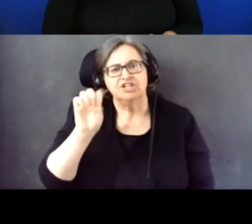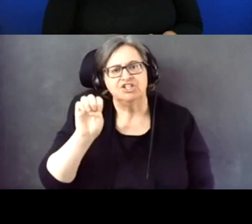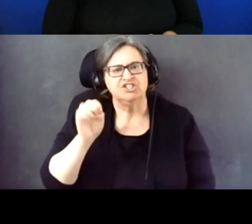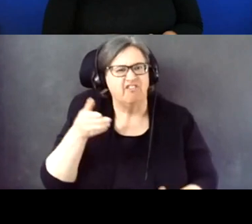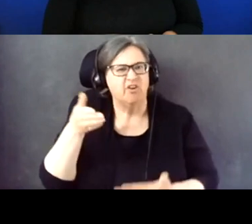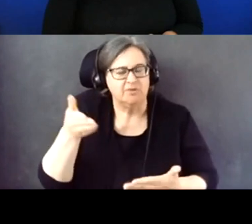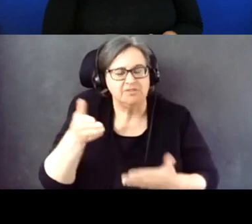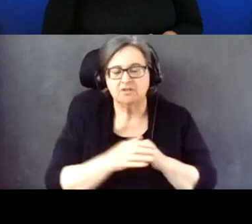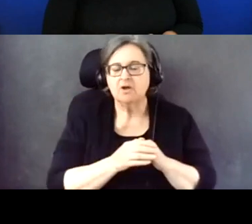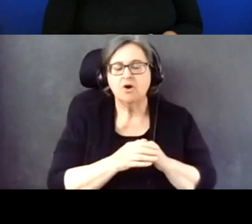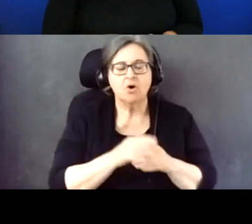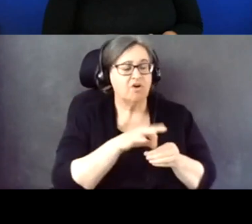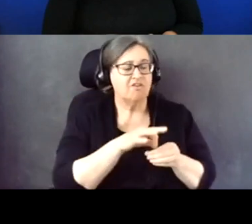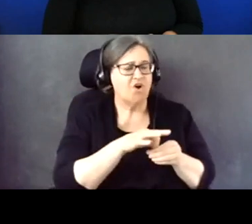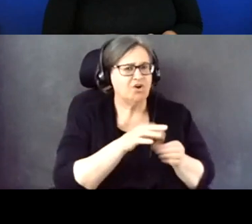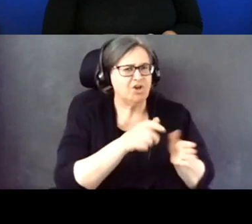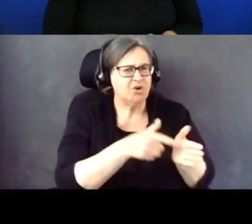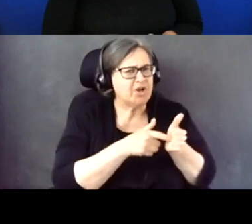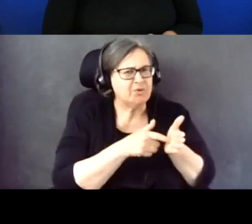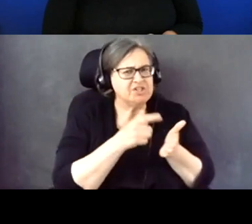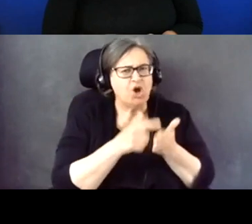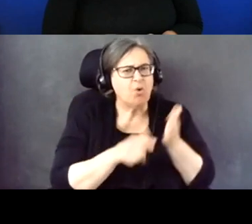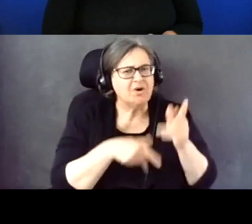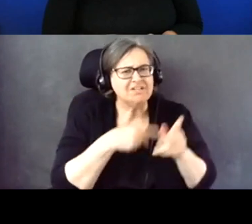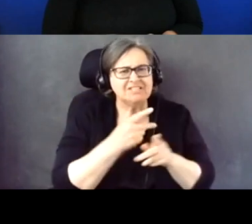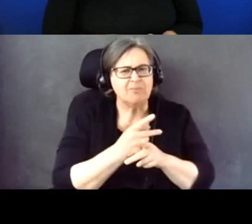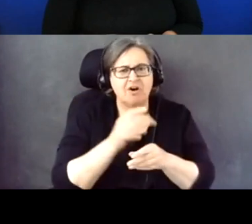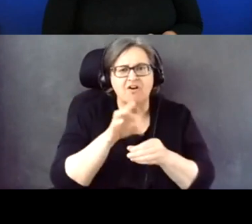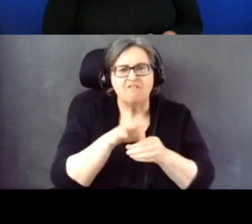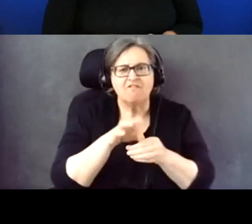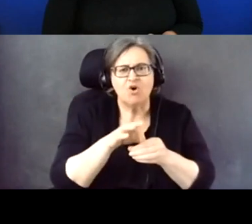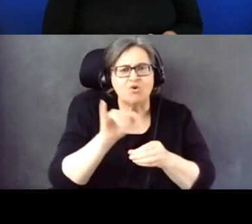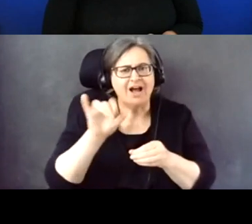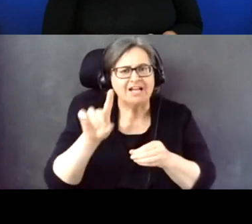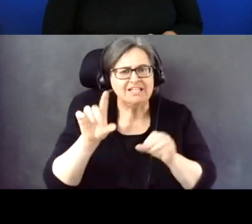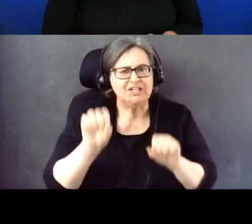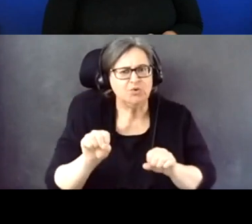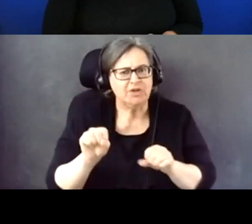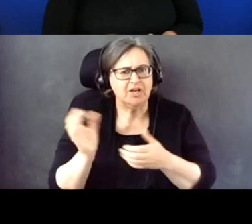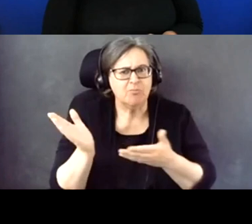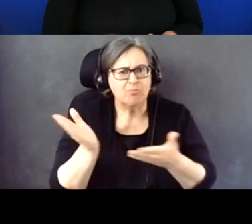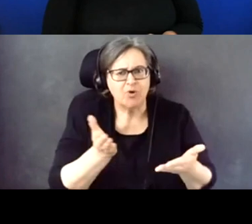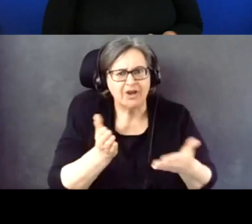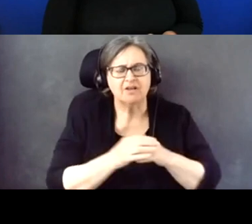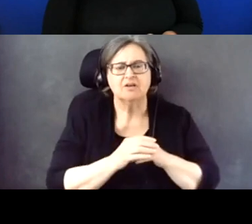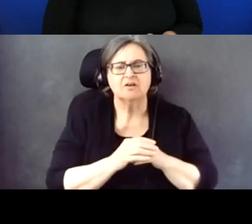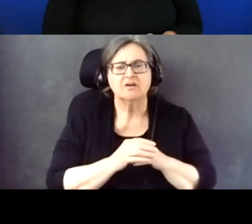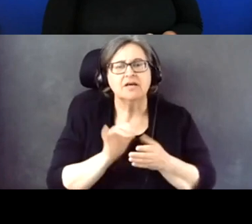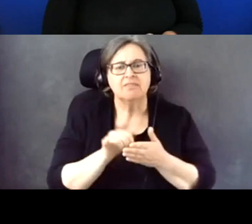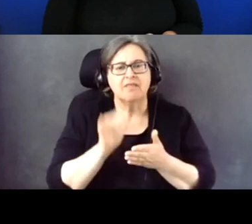Like understanding what type of voter ID you're able to bring. And that will be accepted.